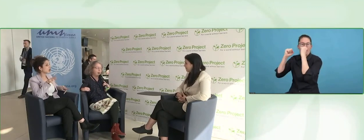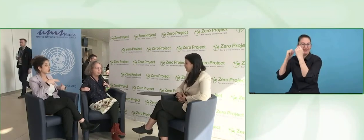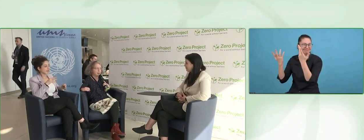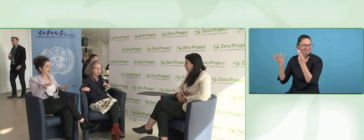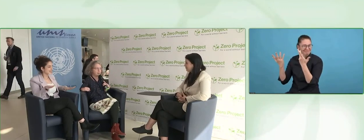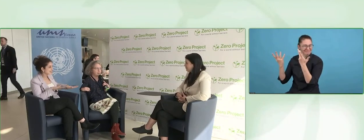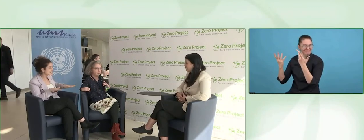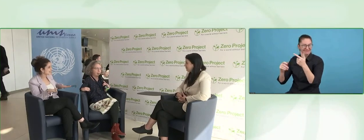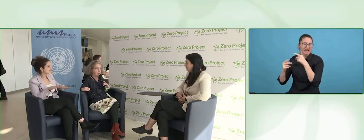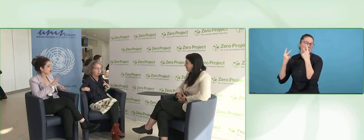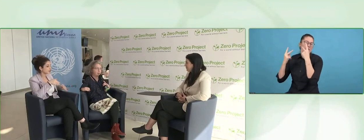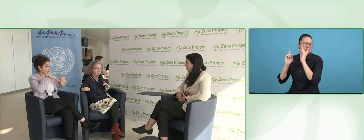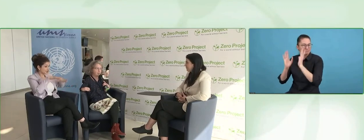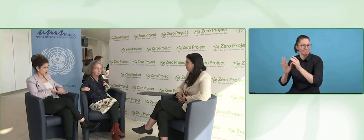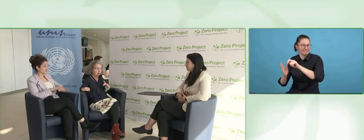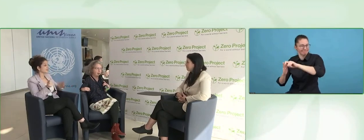them, can sit where I wanted to sit.